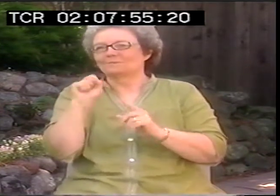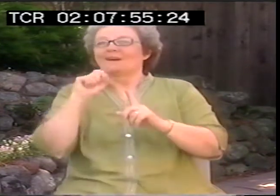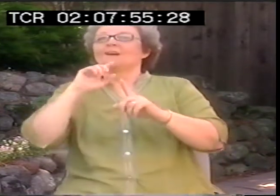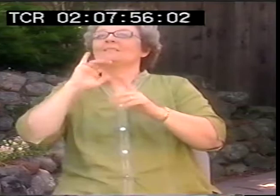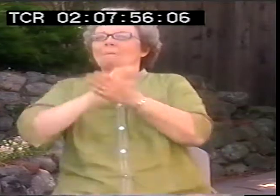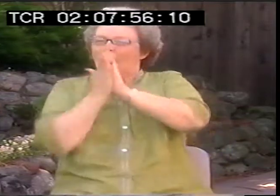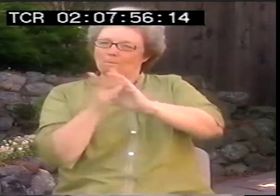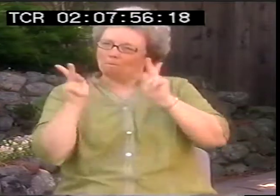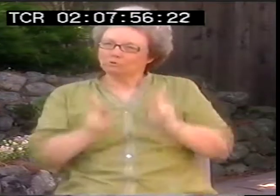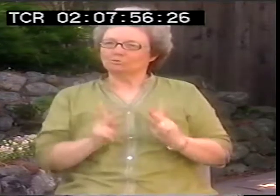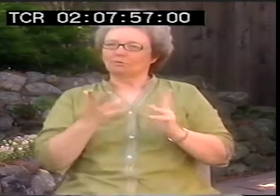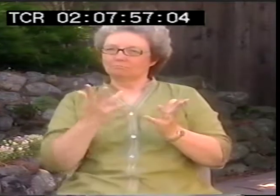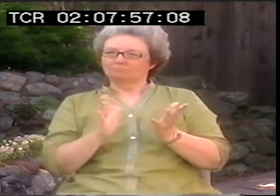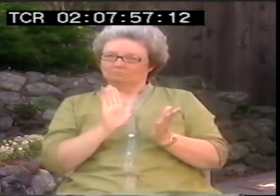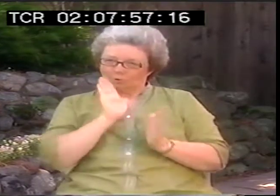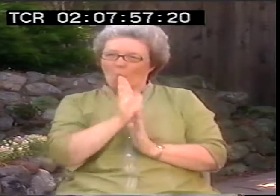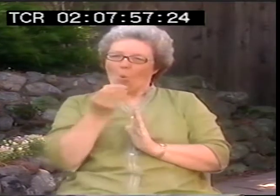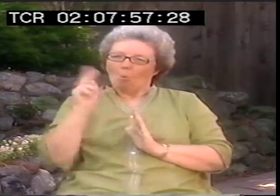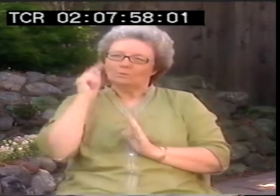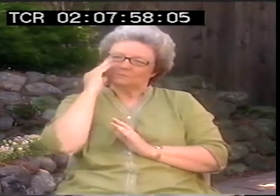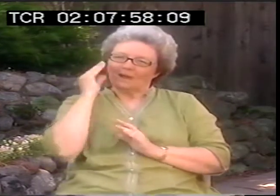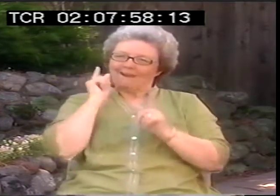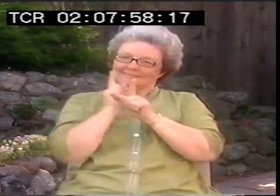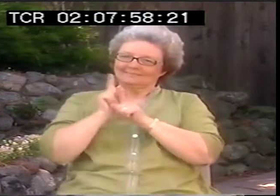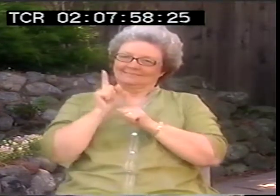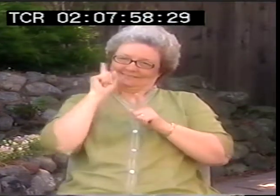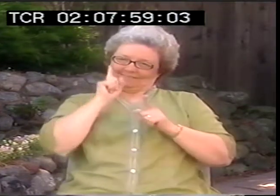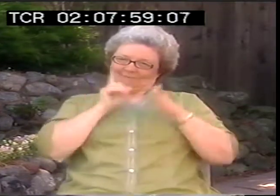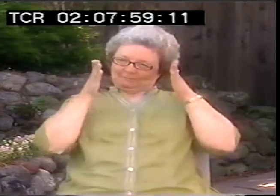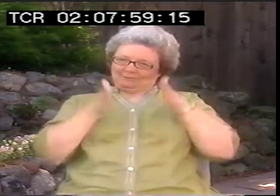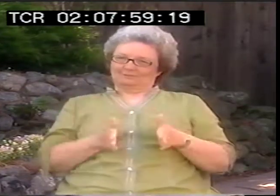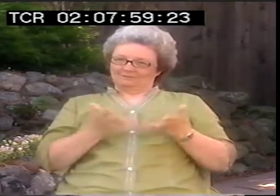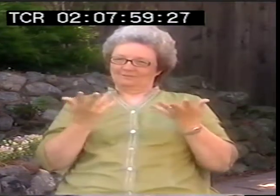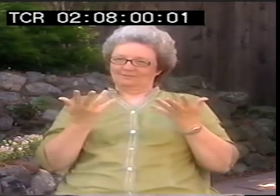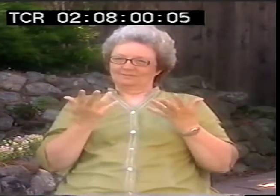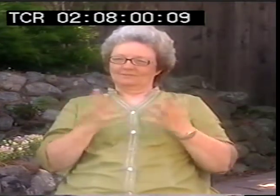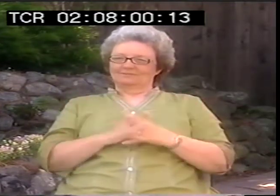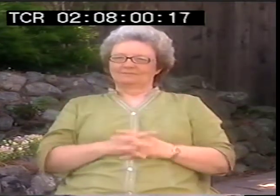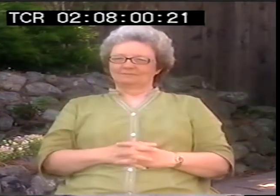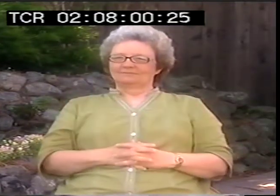that's more of the true poetry and it becomes more personal. It becomes your own experience as a deaf person.